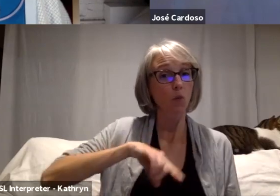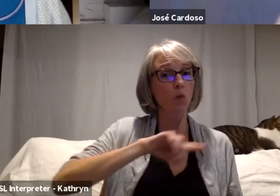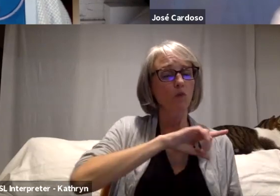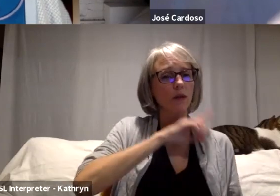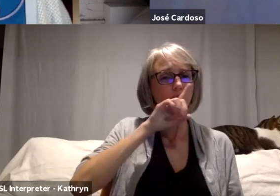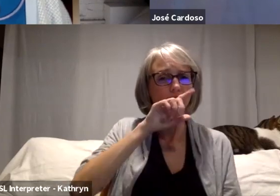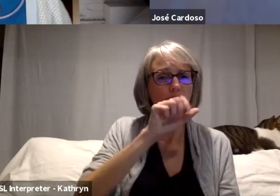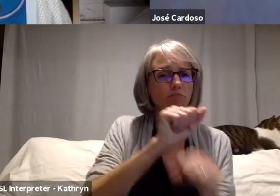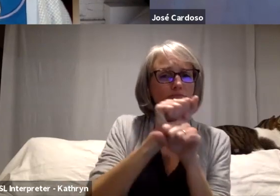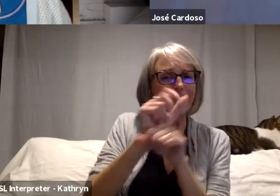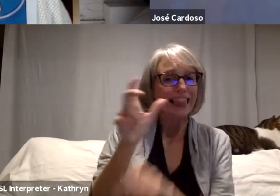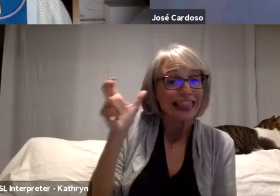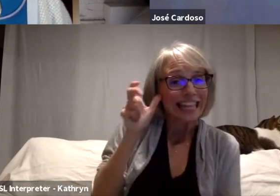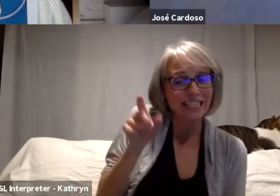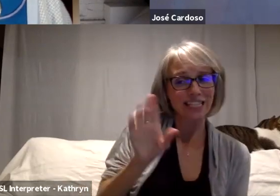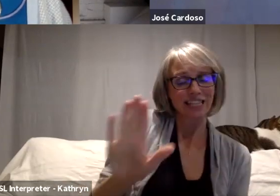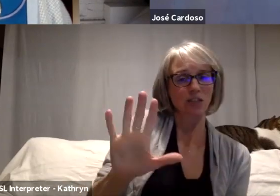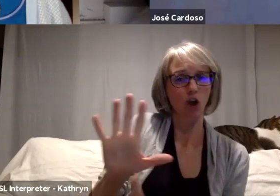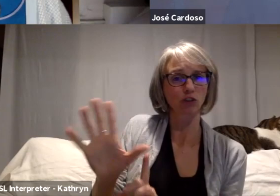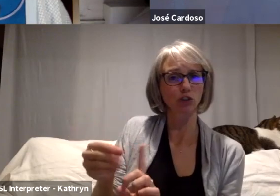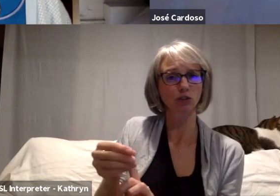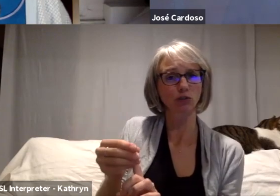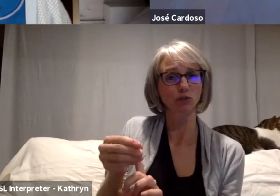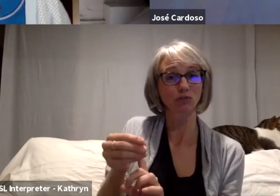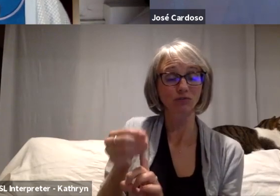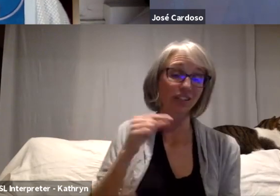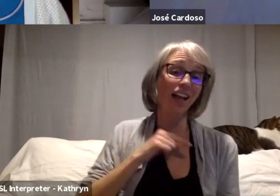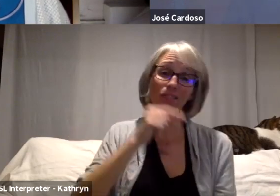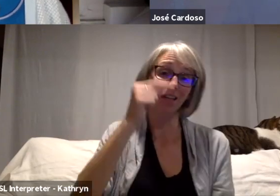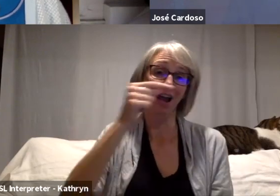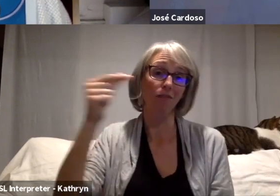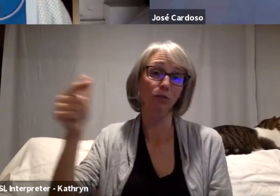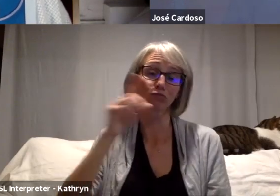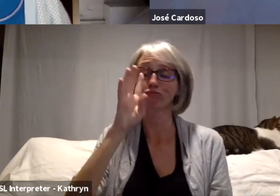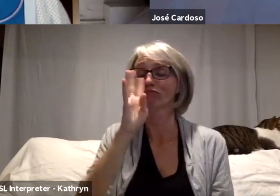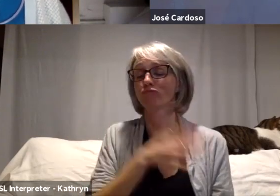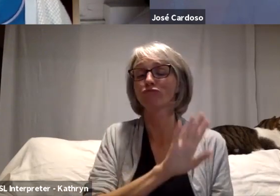That the government doesn't listen and that is a big thing now. People need to listen.